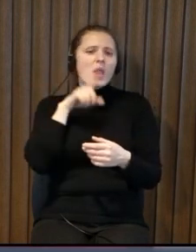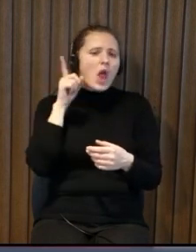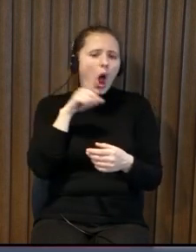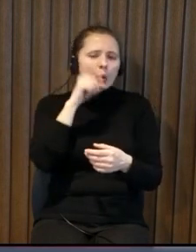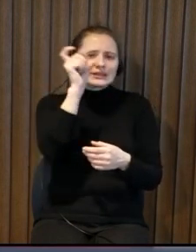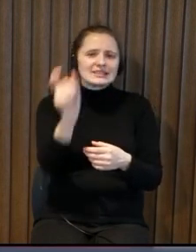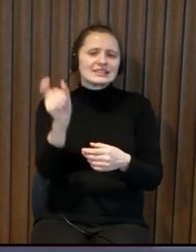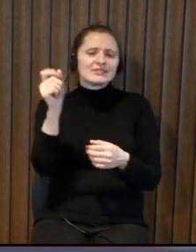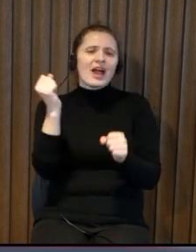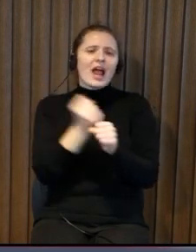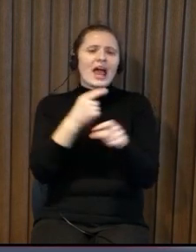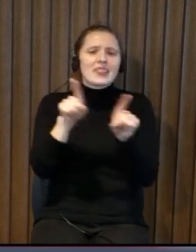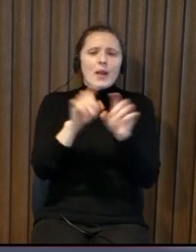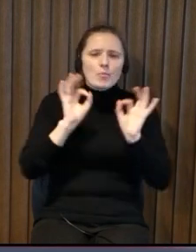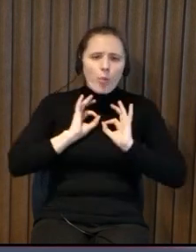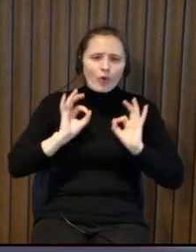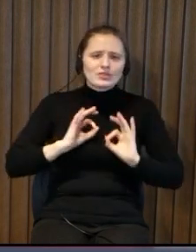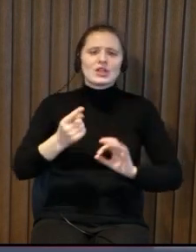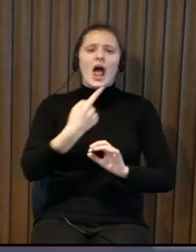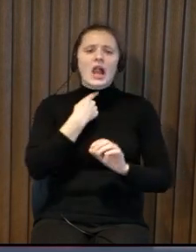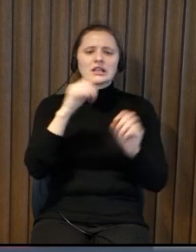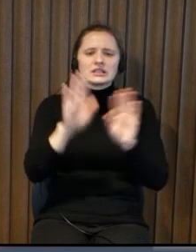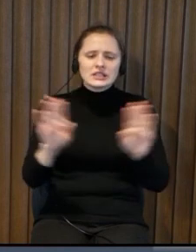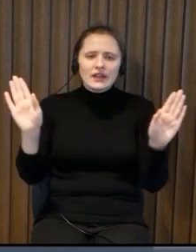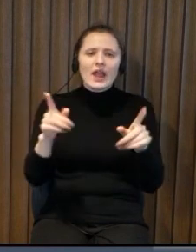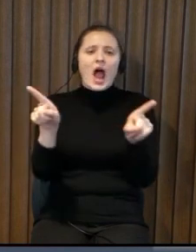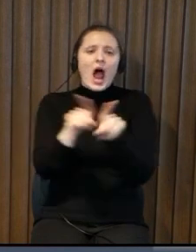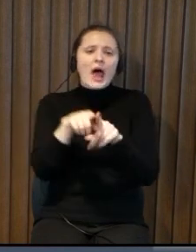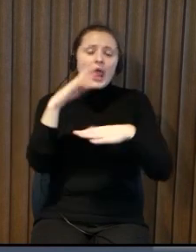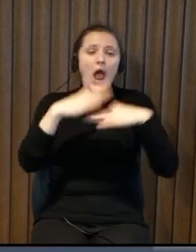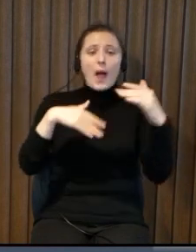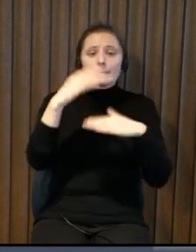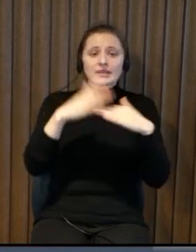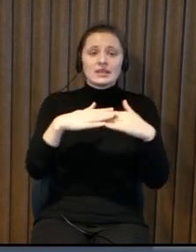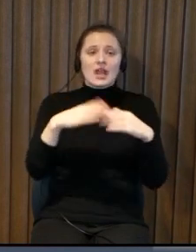young people and old people professional singers an amateurs singers and